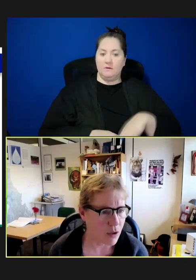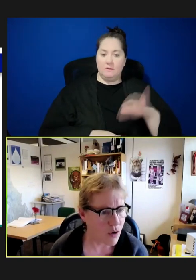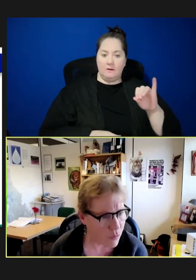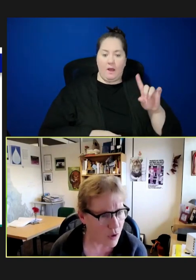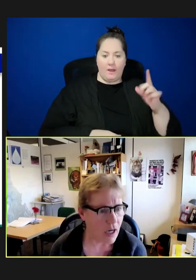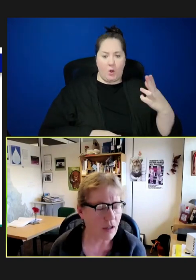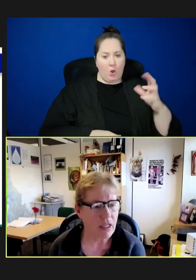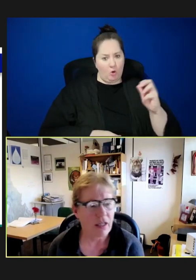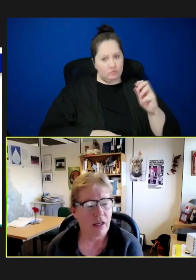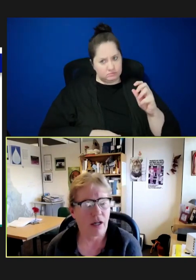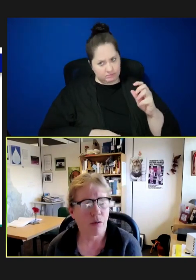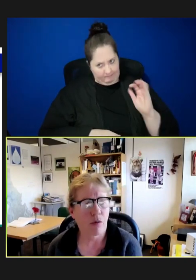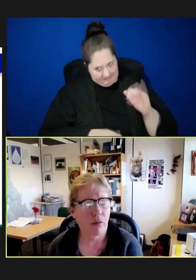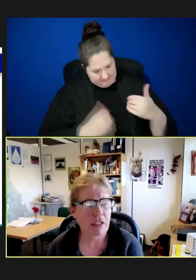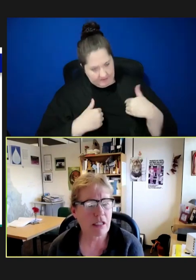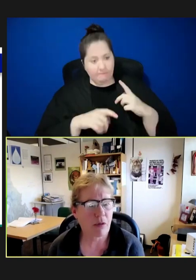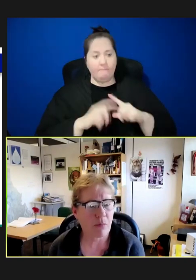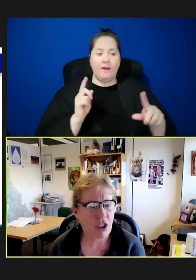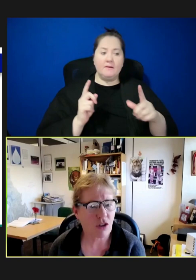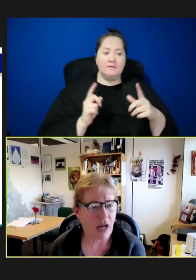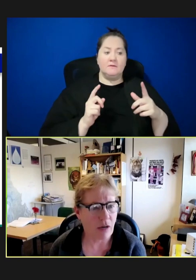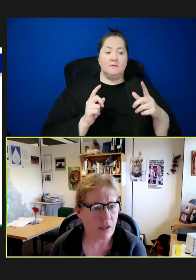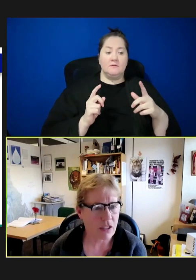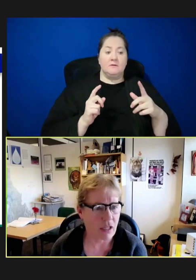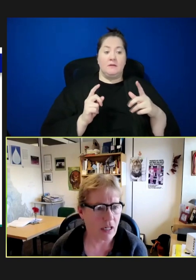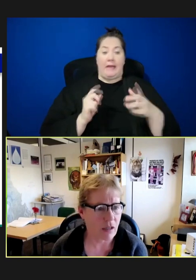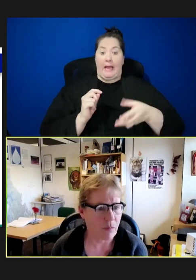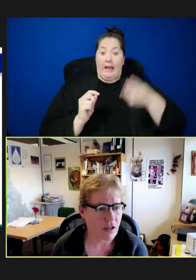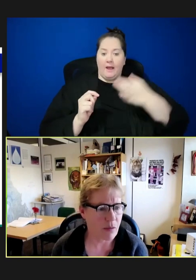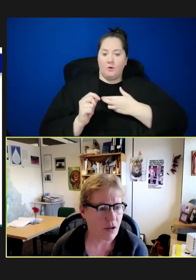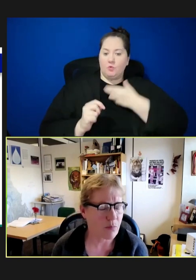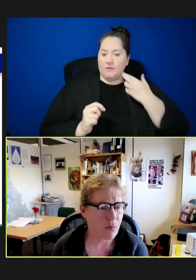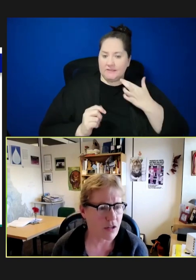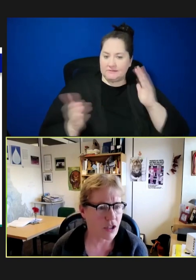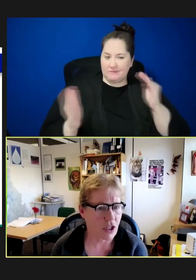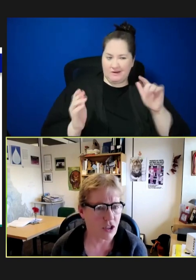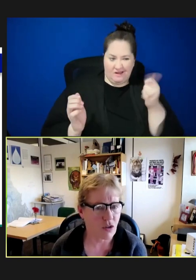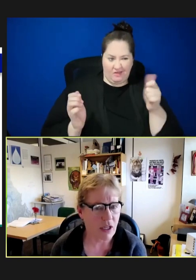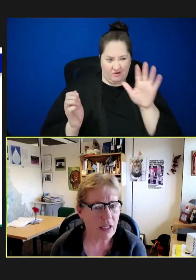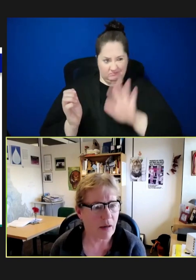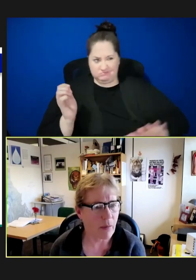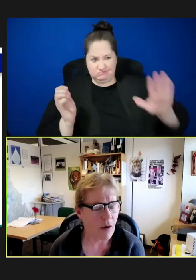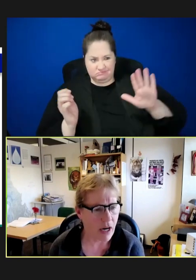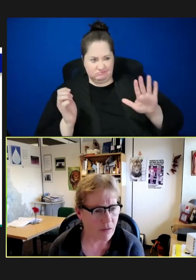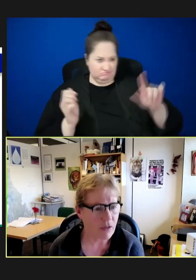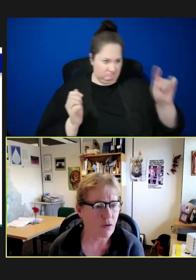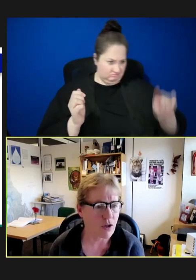But overall, we weren't predicted to be at particularly high risk compared to some other parts of the country. However, of course,